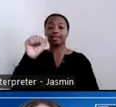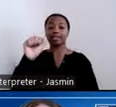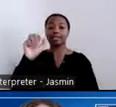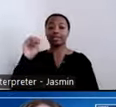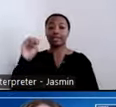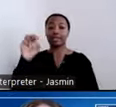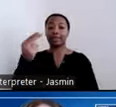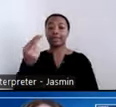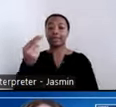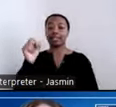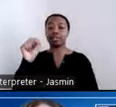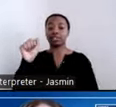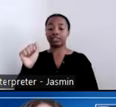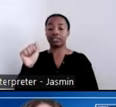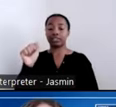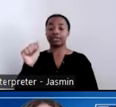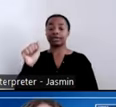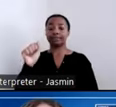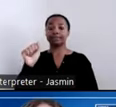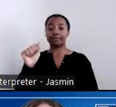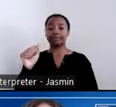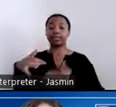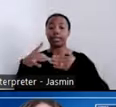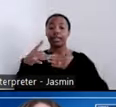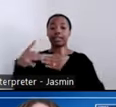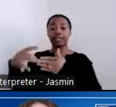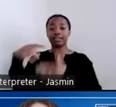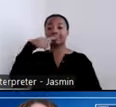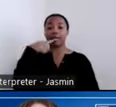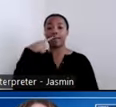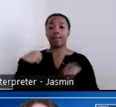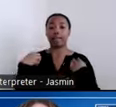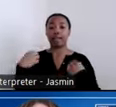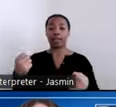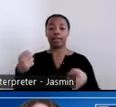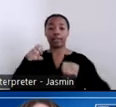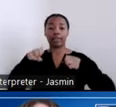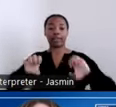Human Services that leads public health efforts to advance the behavioral health of